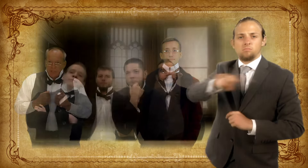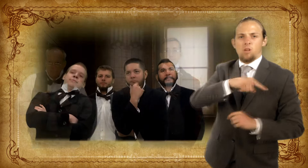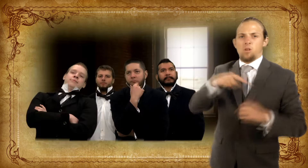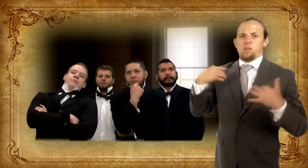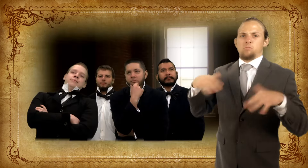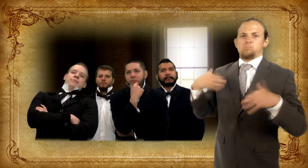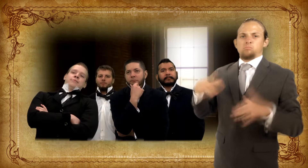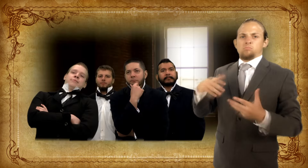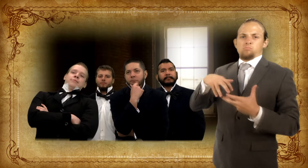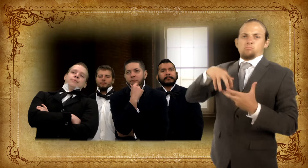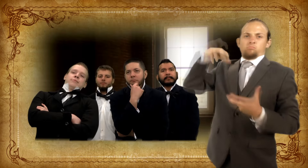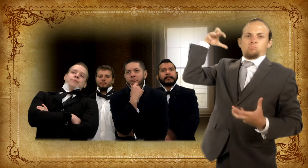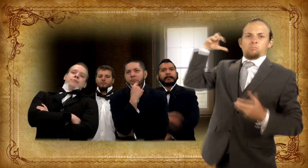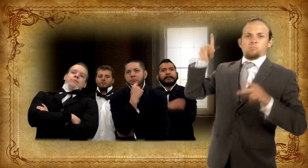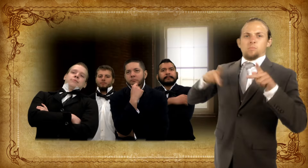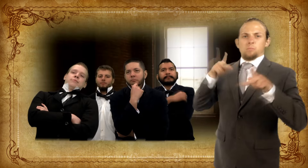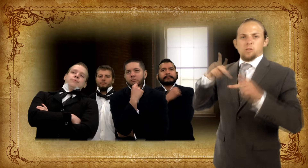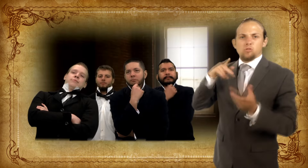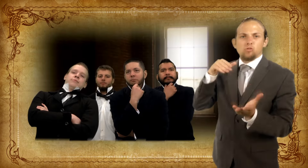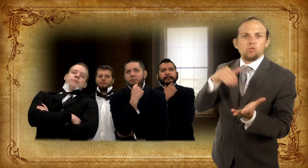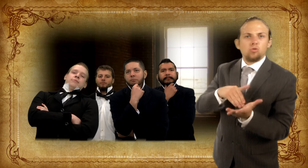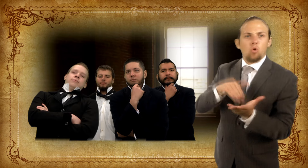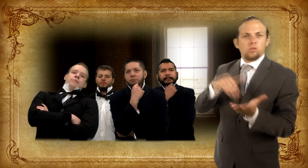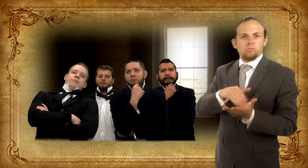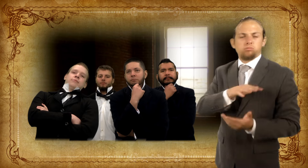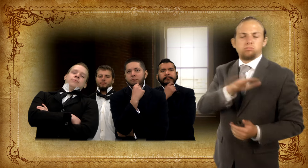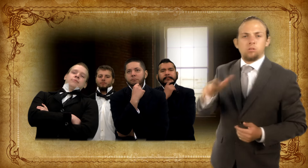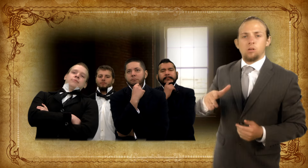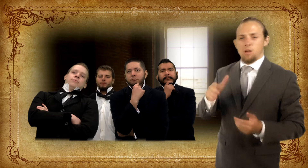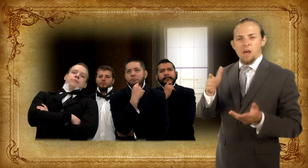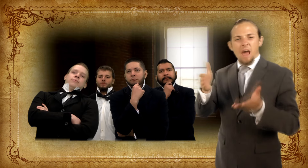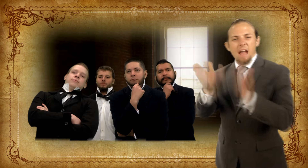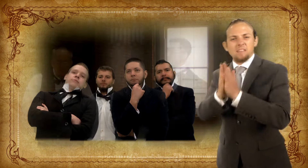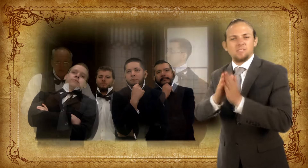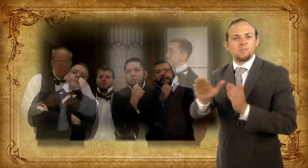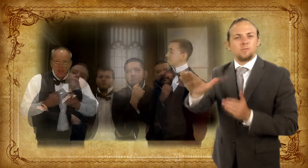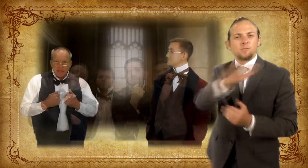for the deaf in America.